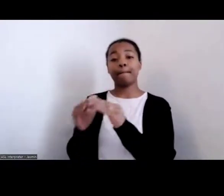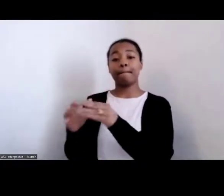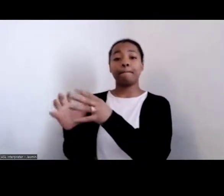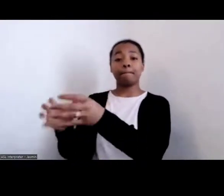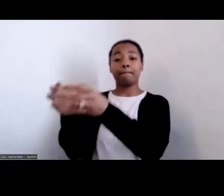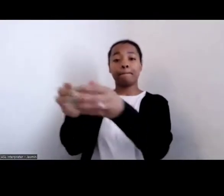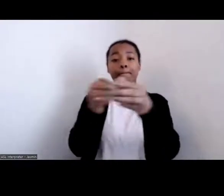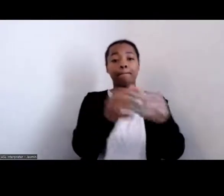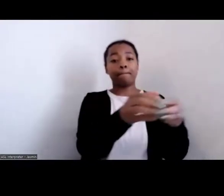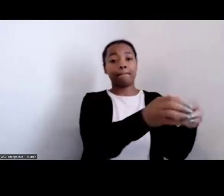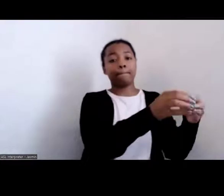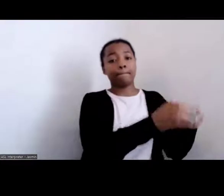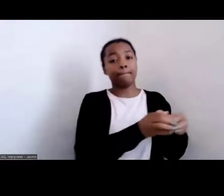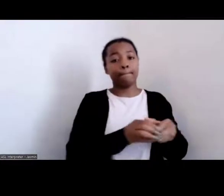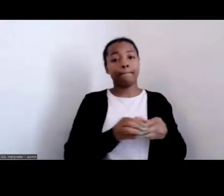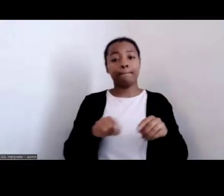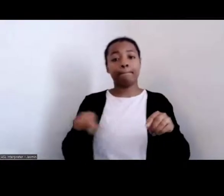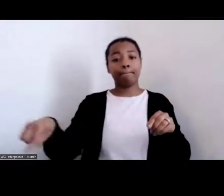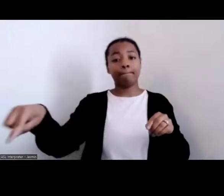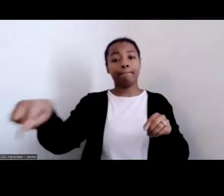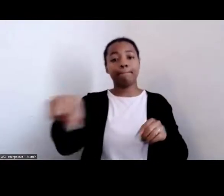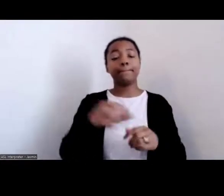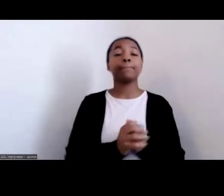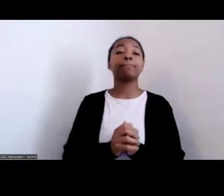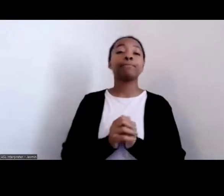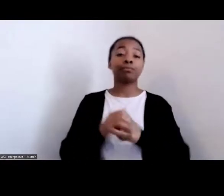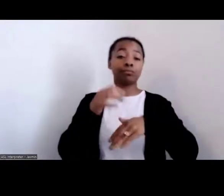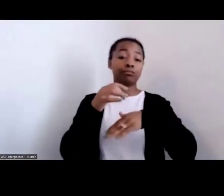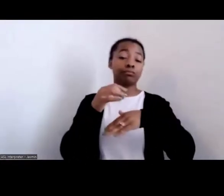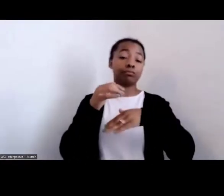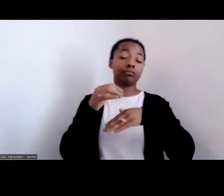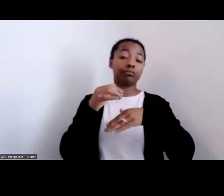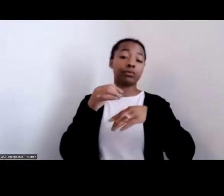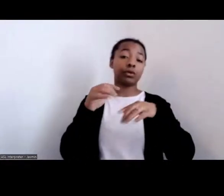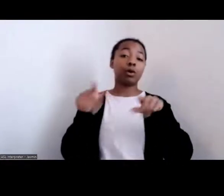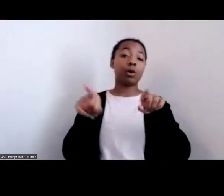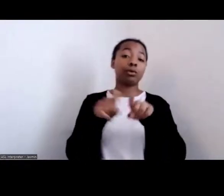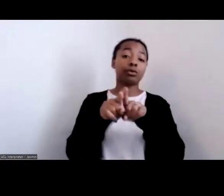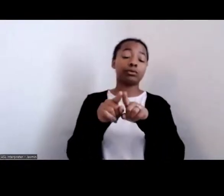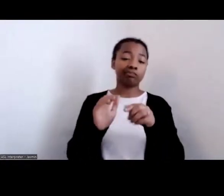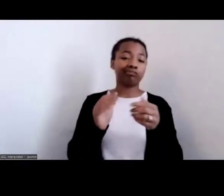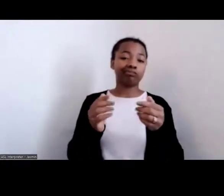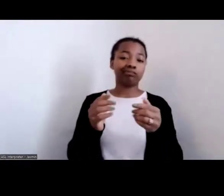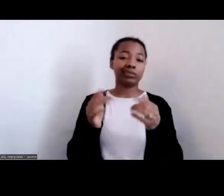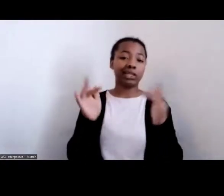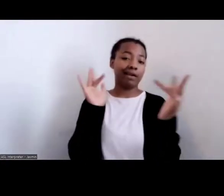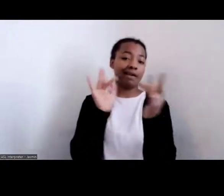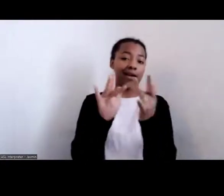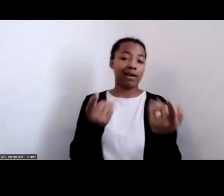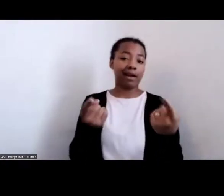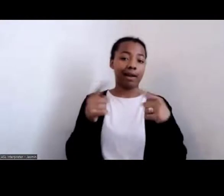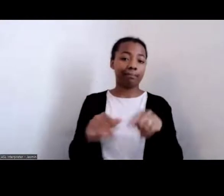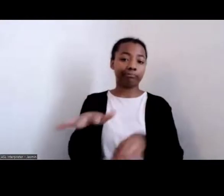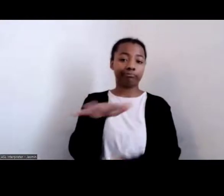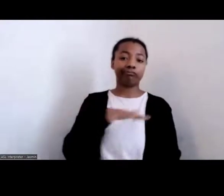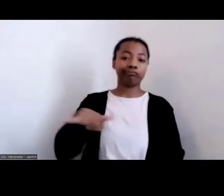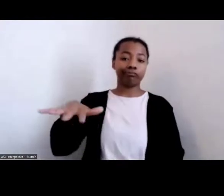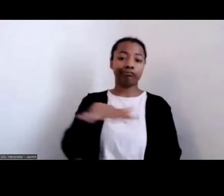Early contacts also occurred across the Americas because European explorers, who often preceded invasion, usually